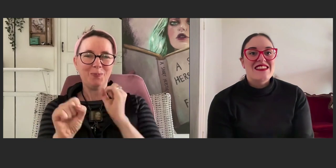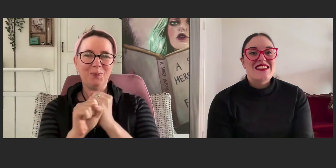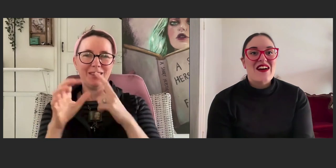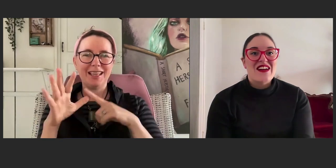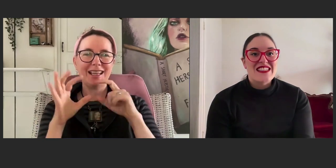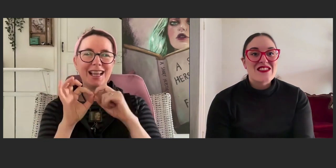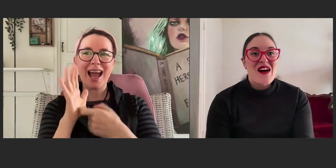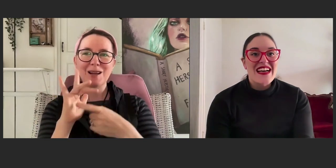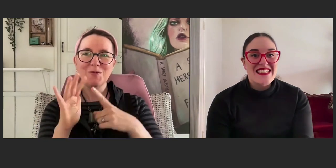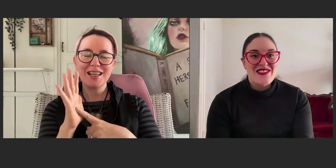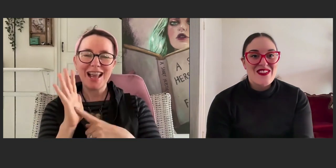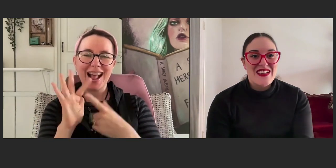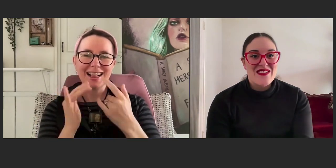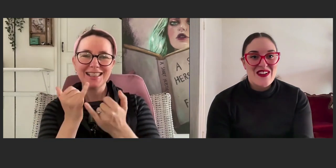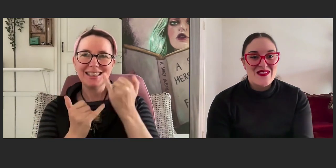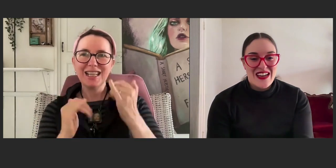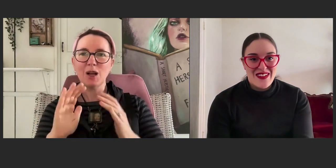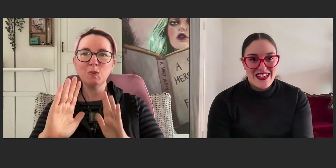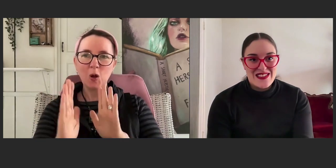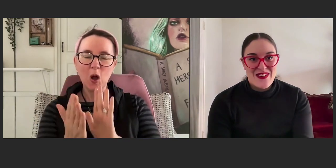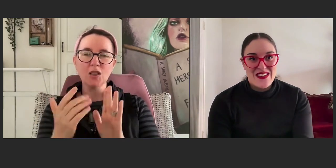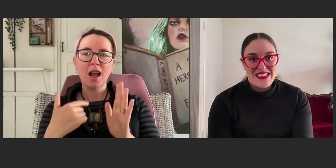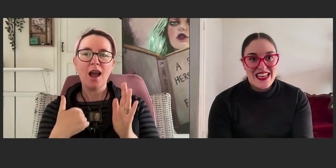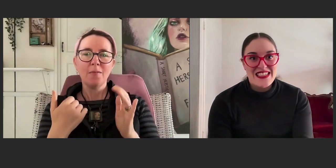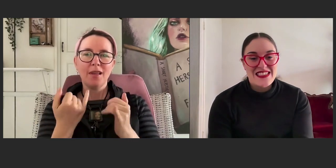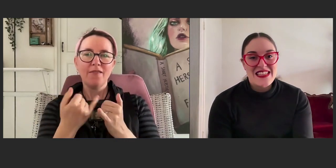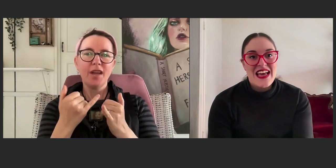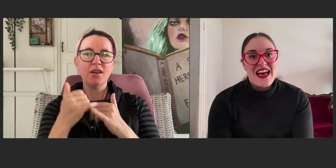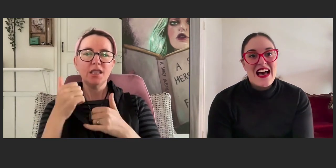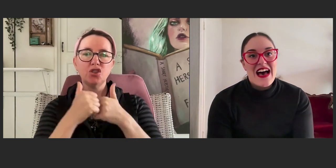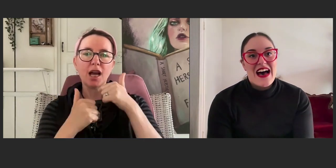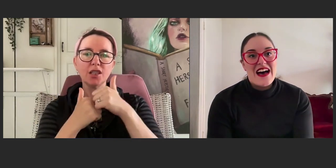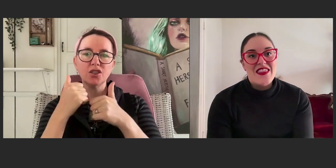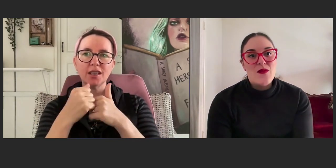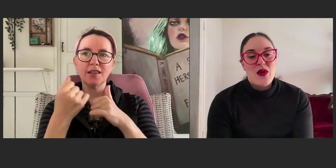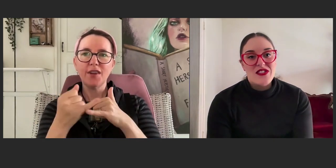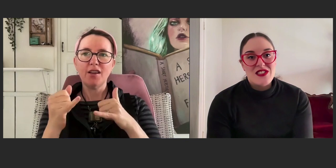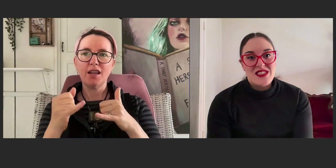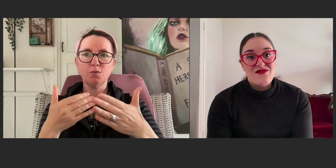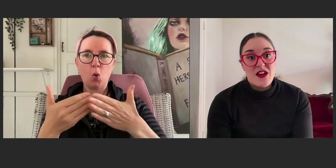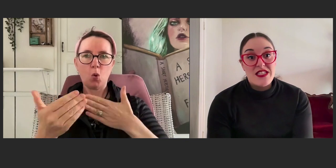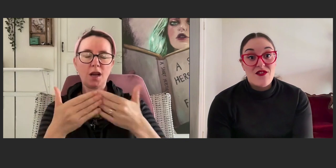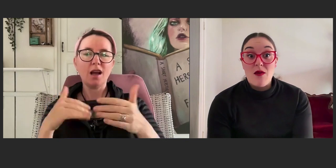So, it's quite different from Gabrielle's process. The approach is very different.